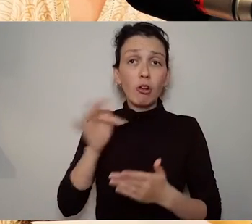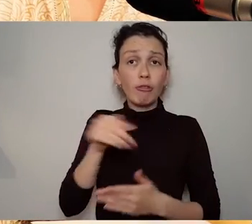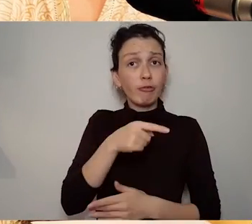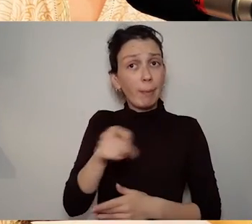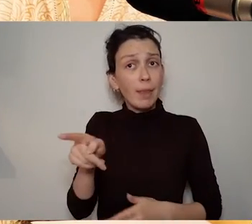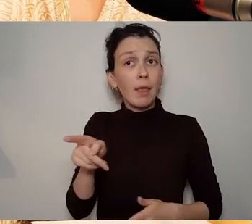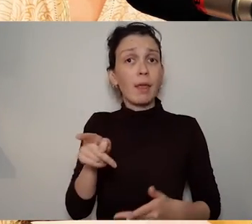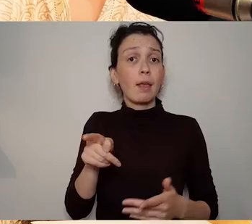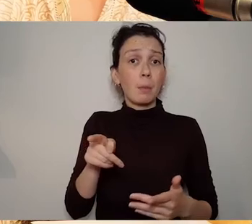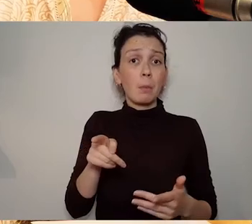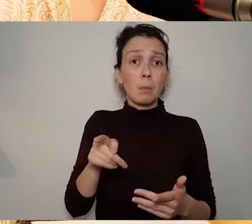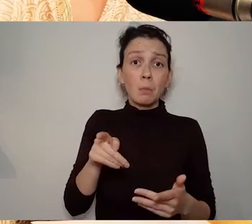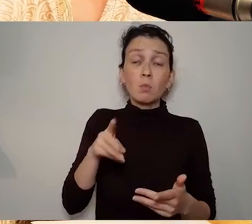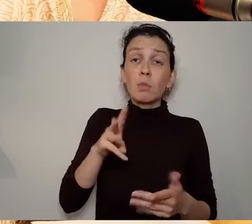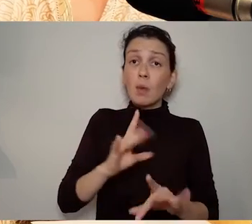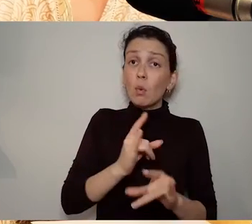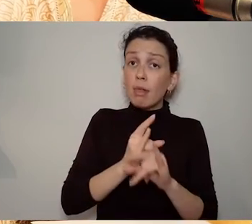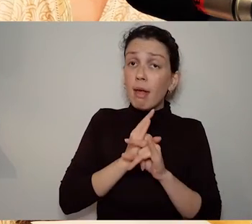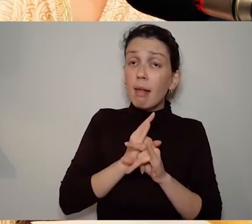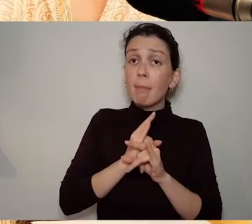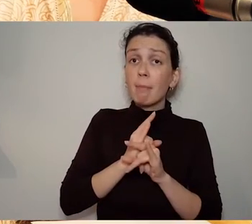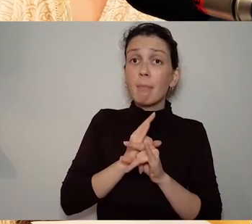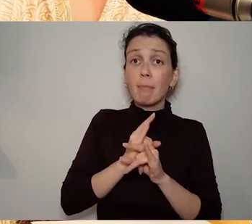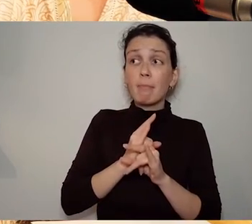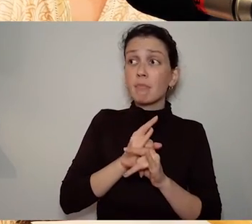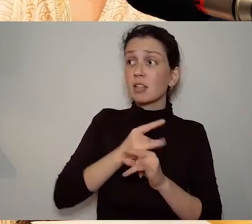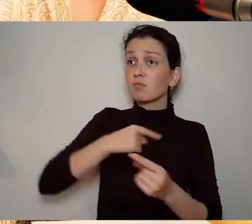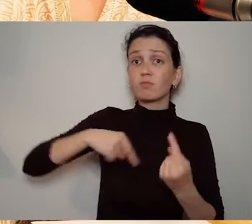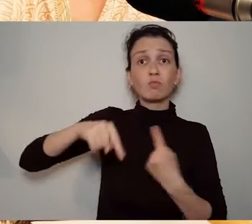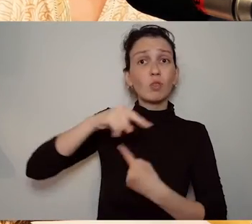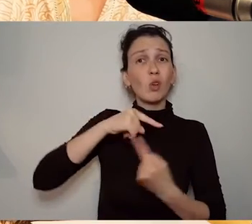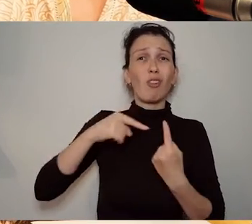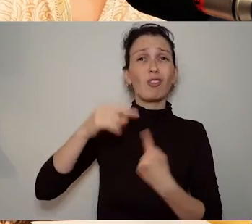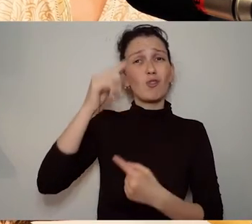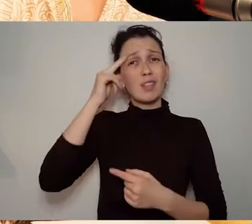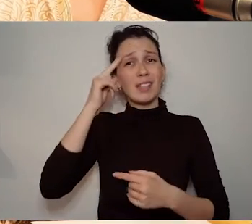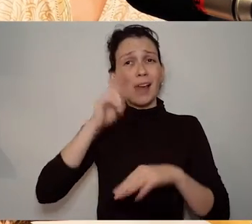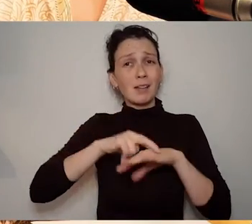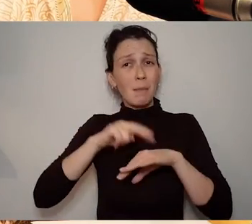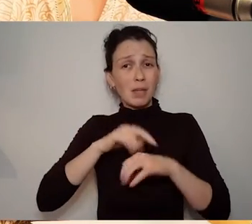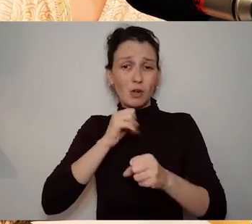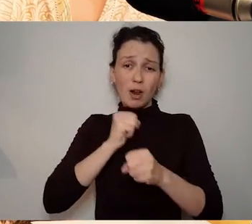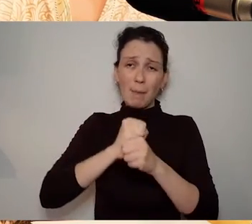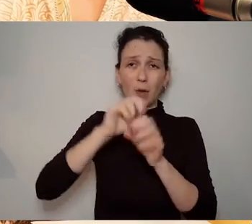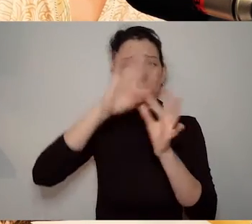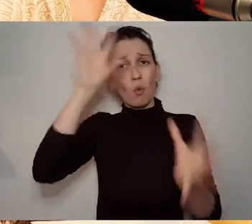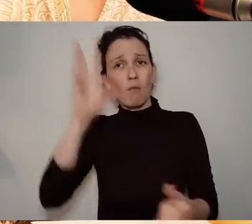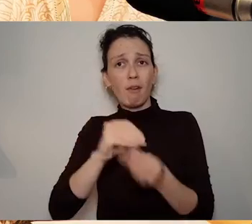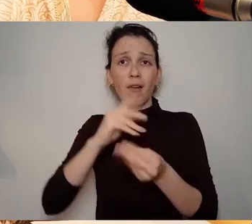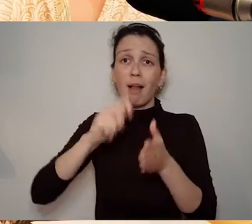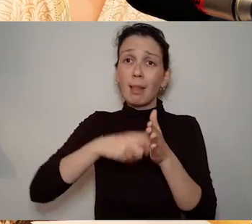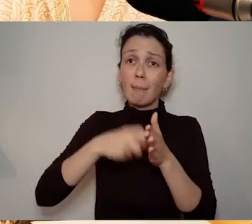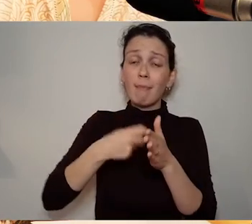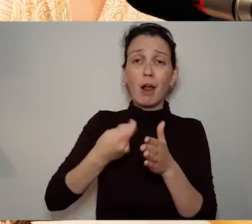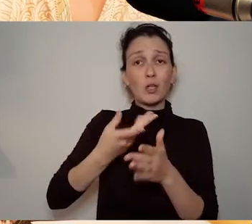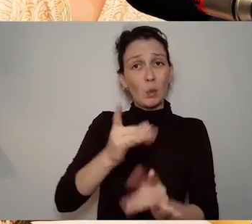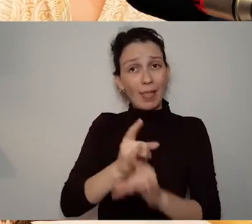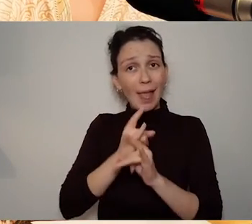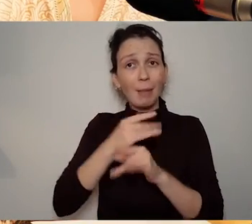digital story mapping aspect of this project makes it particularly unique and accessible